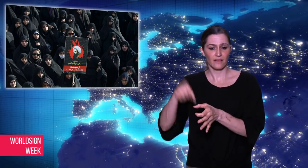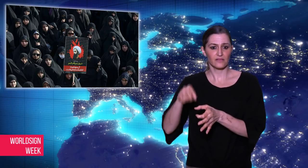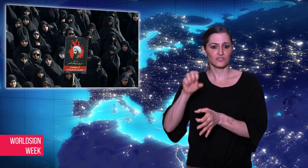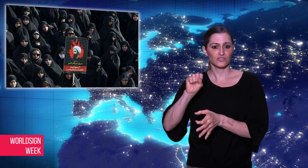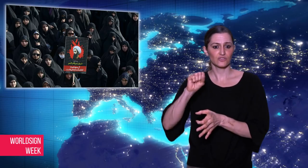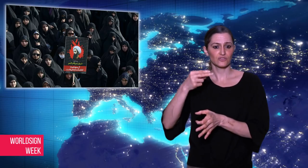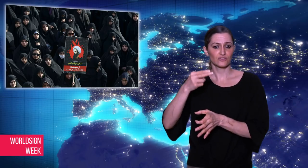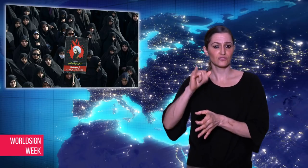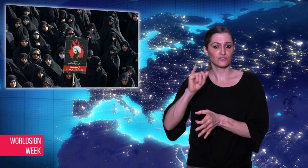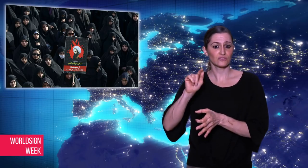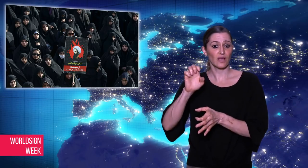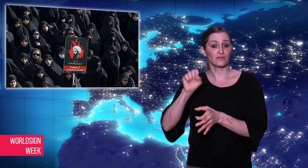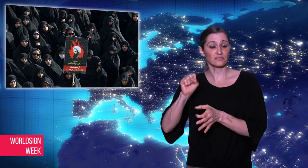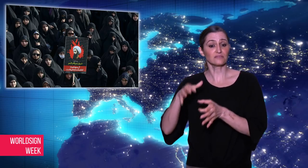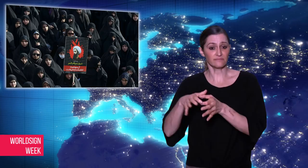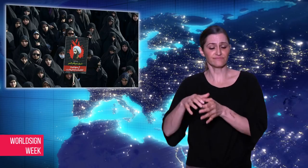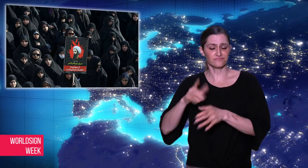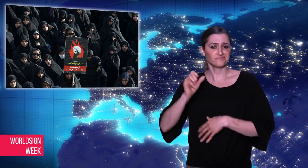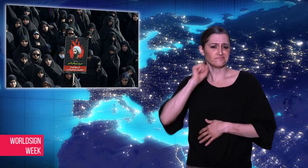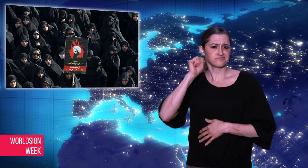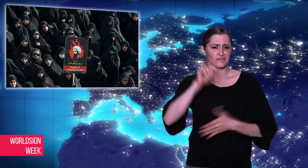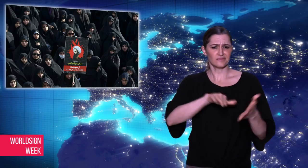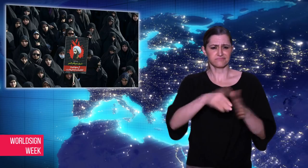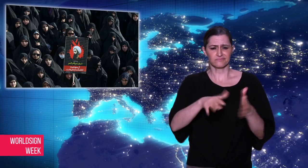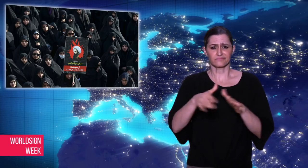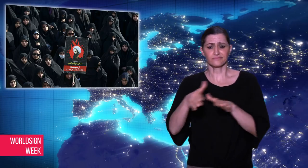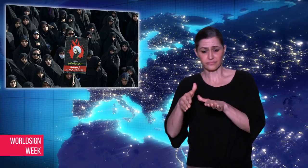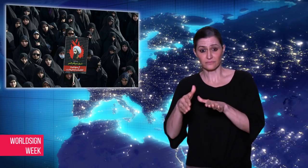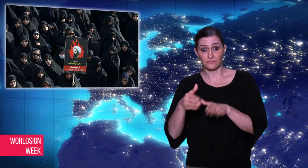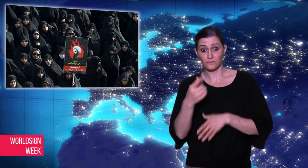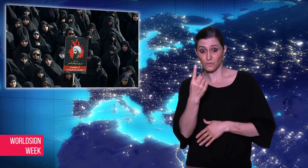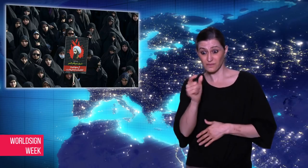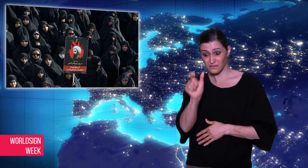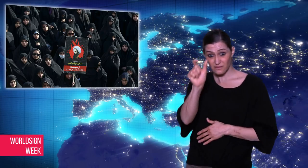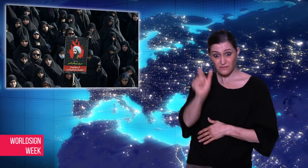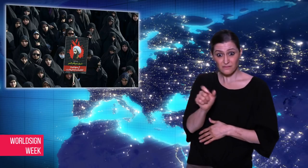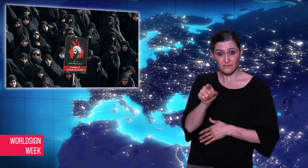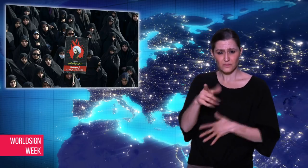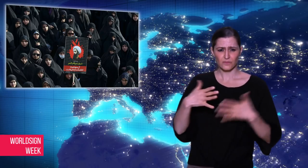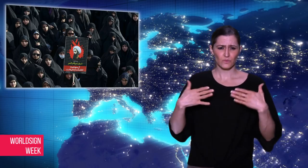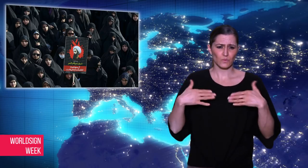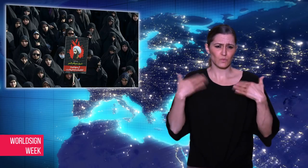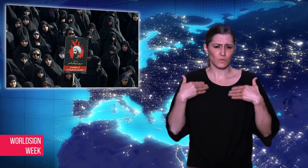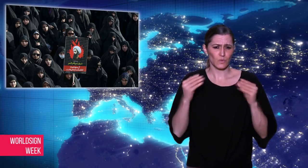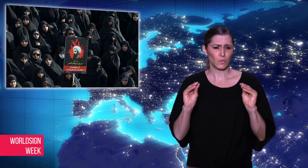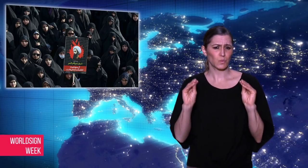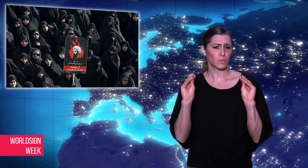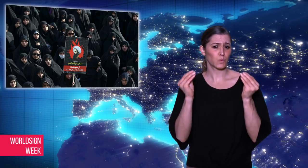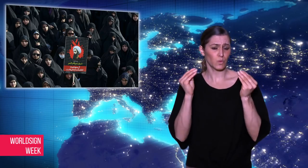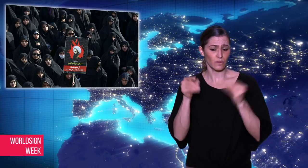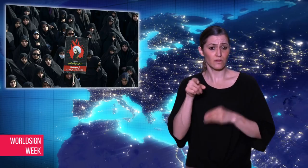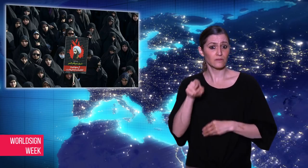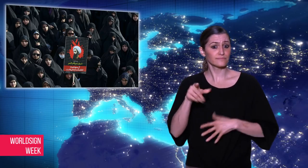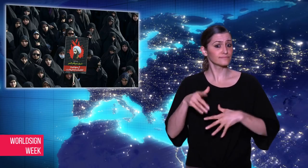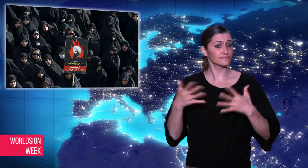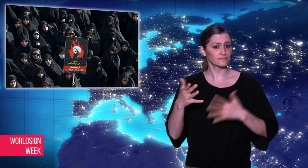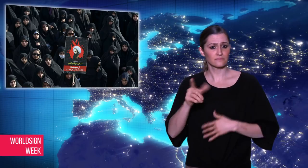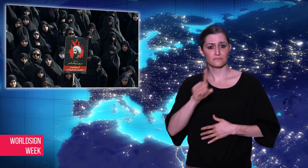of 37 Shiites last April, one of them